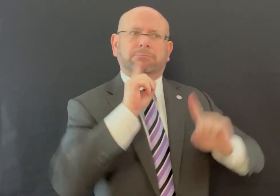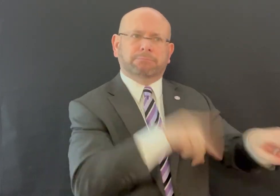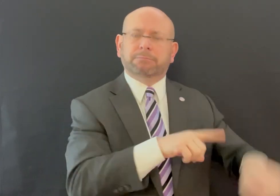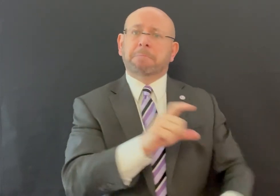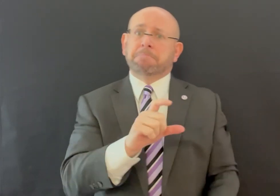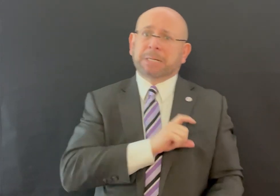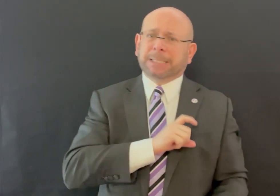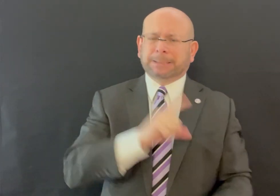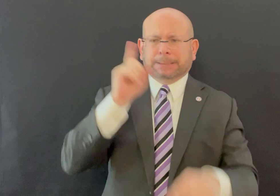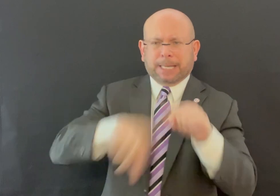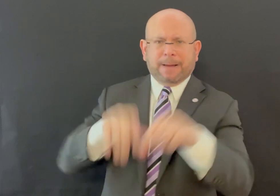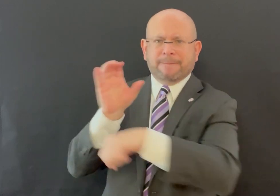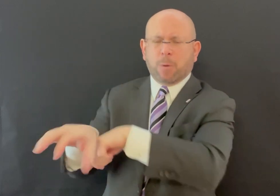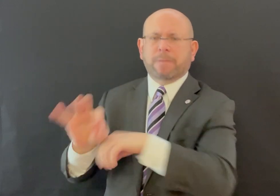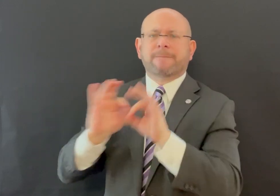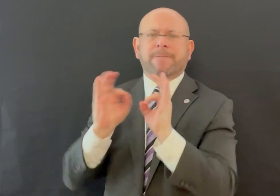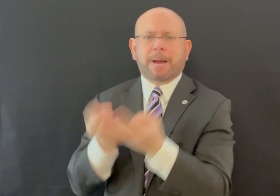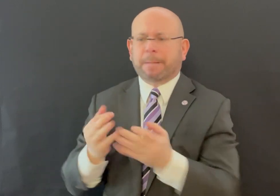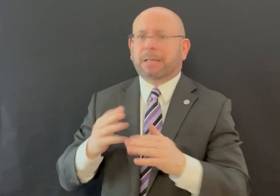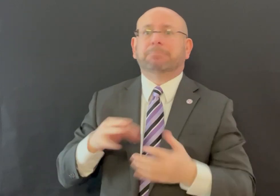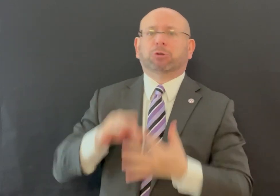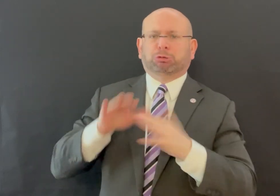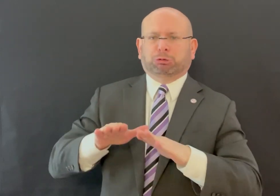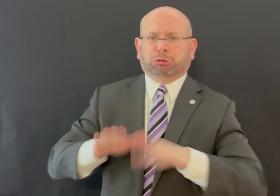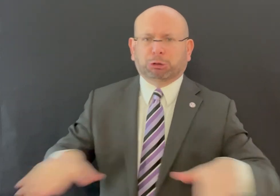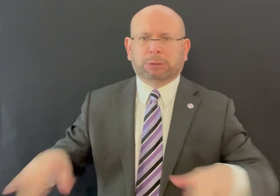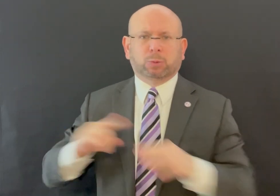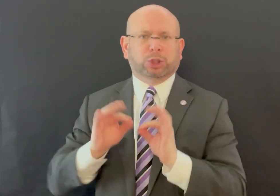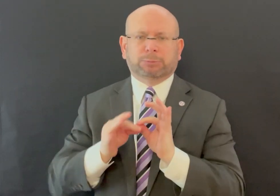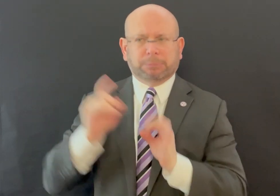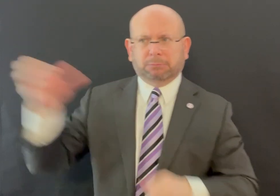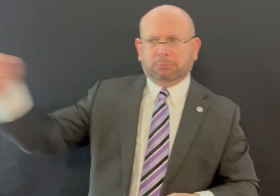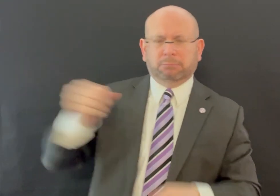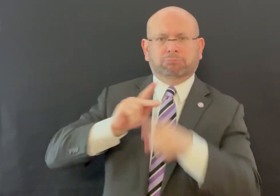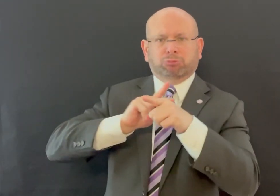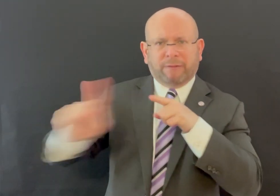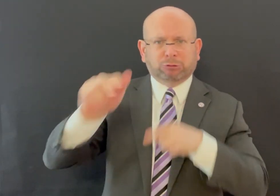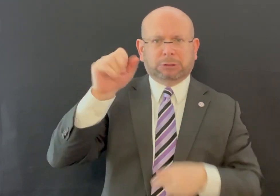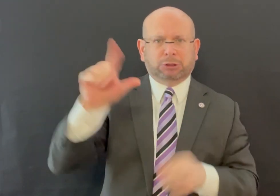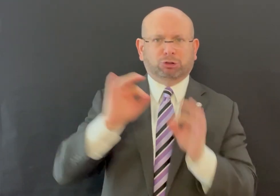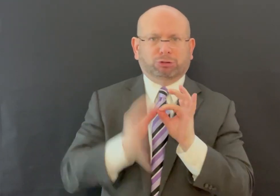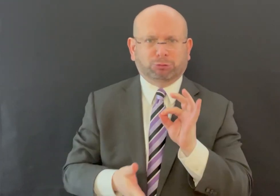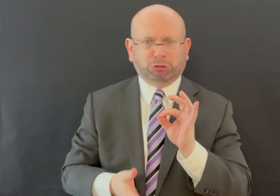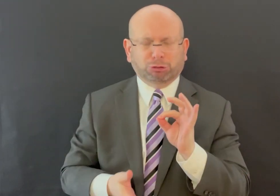to ensure that the police cannot require family members, especially children, to interpret, and instead get a qualified professional American Sign Language (ASL) interpreter.